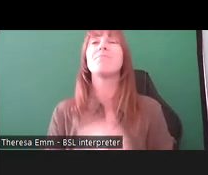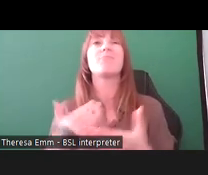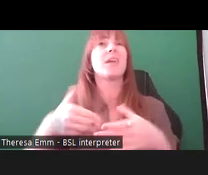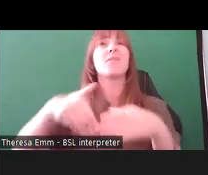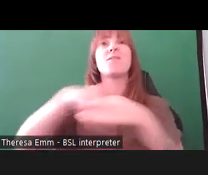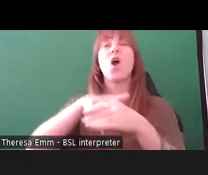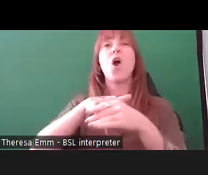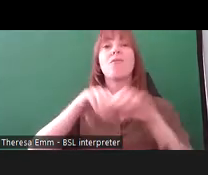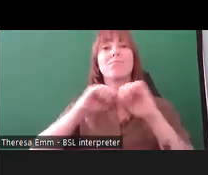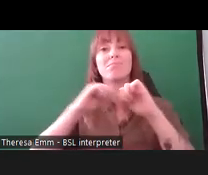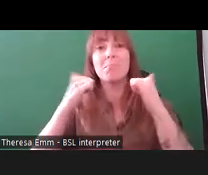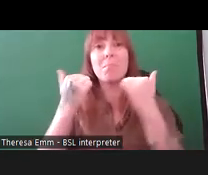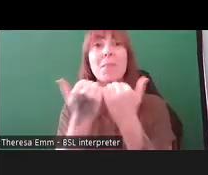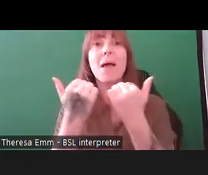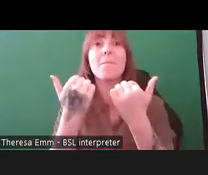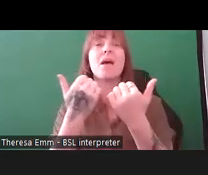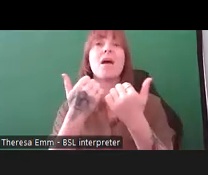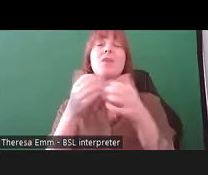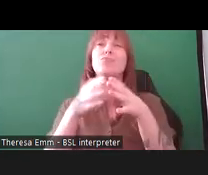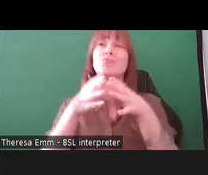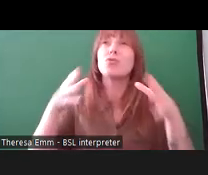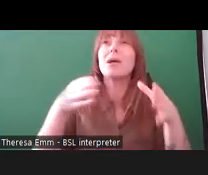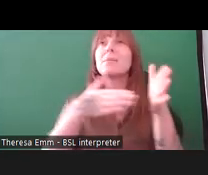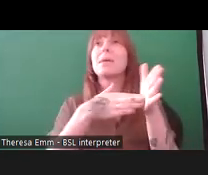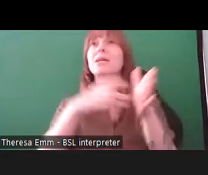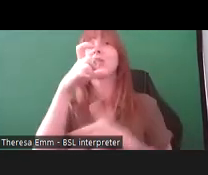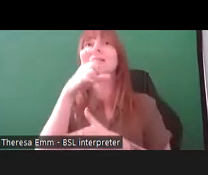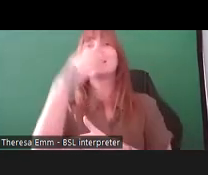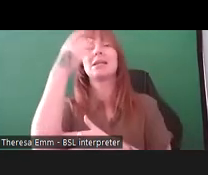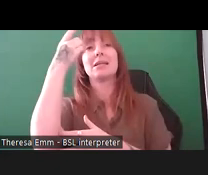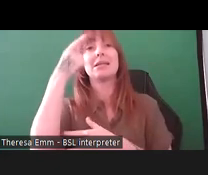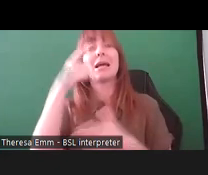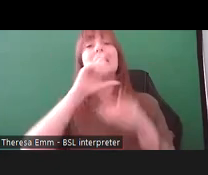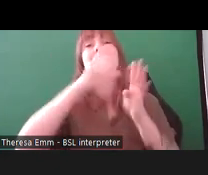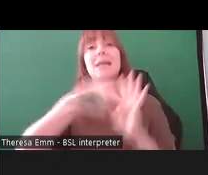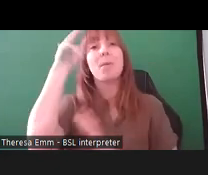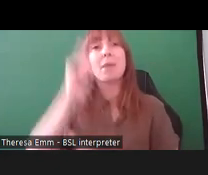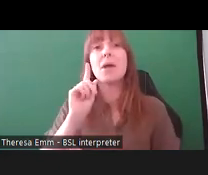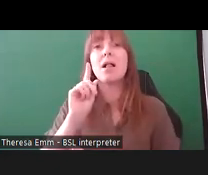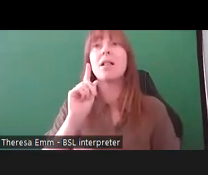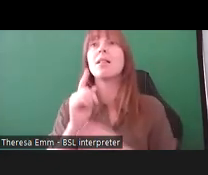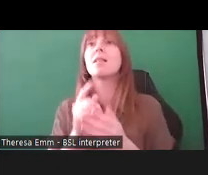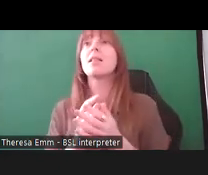of Greater Manchester Coalition Disabled People in that process. 'Disabled people fight back' was